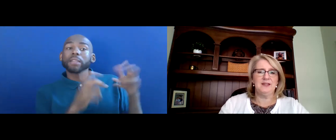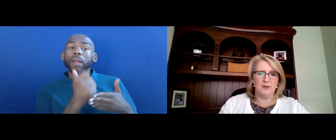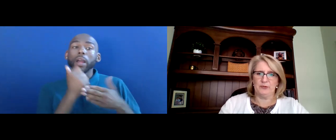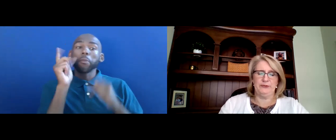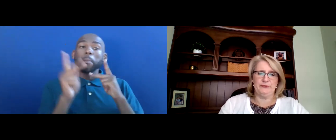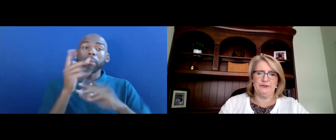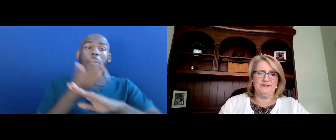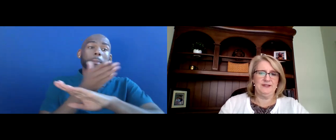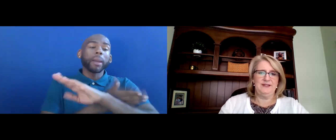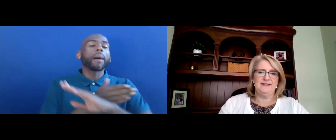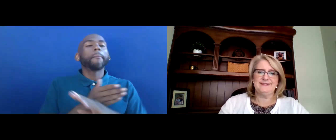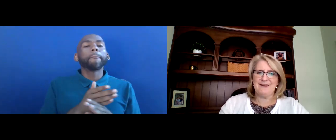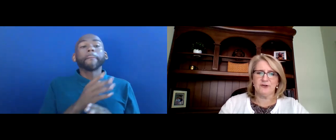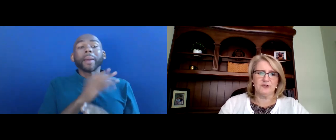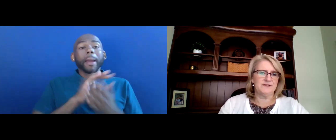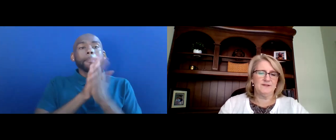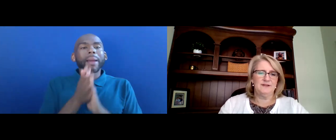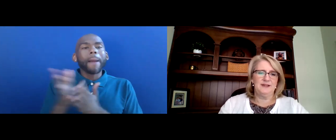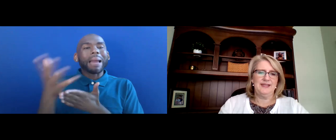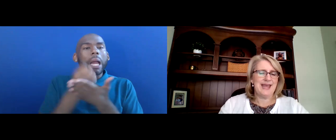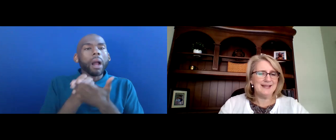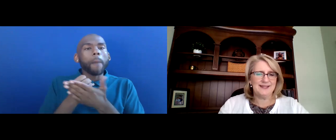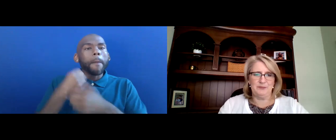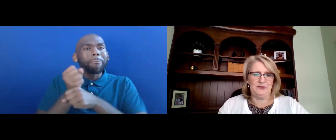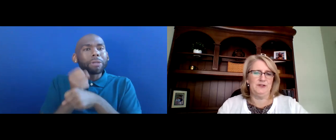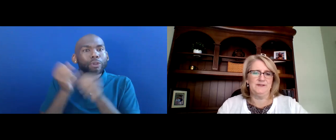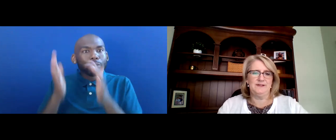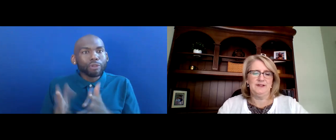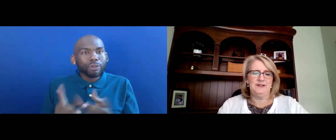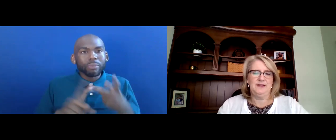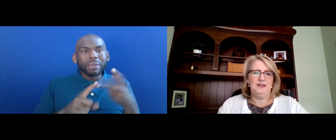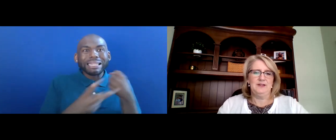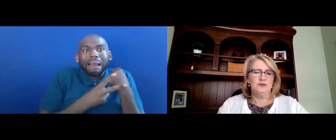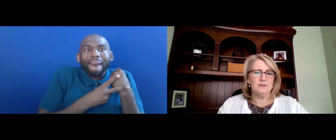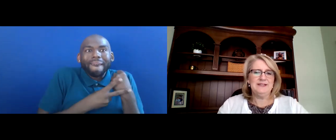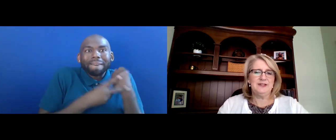INCOME PRODUCERS, SAVERS AND ASSET BUILDERS, CONTRIBUTING TO